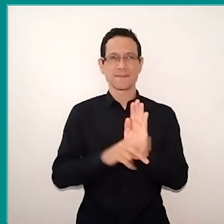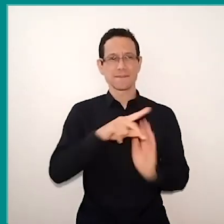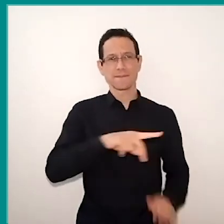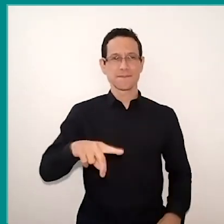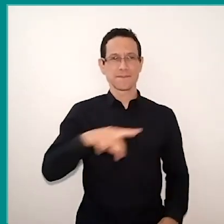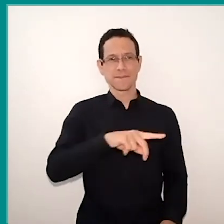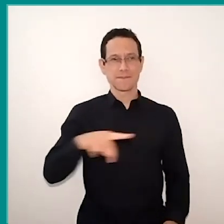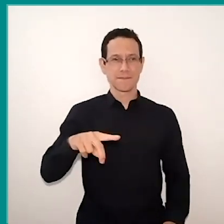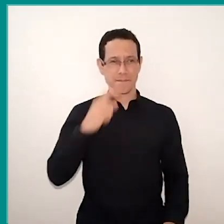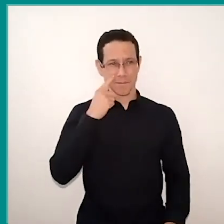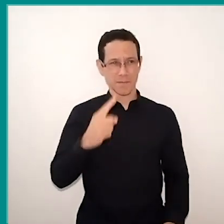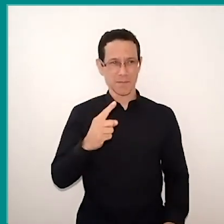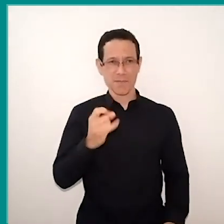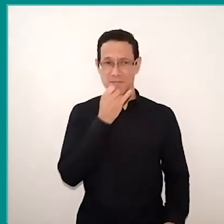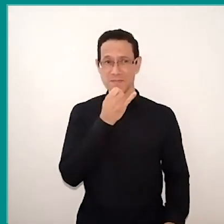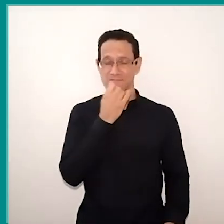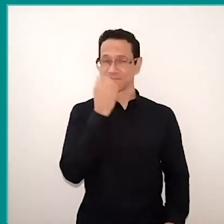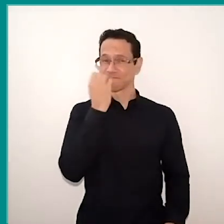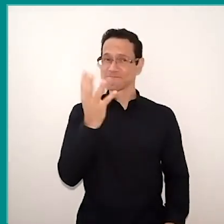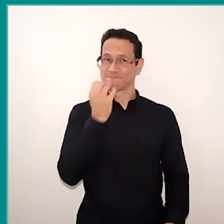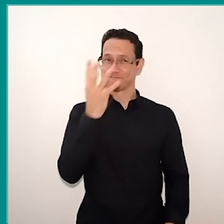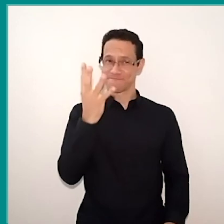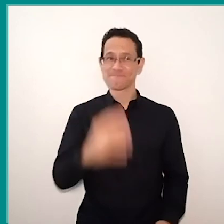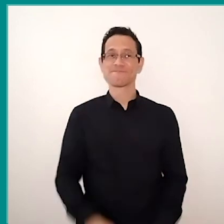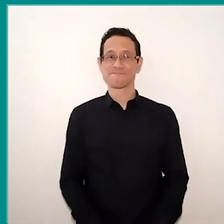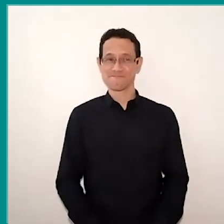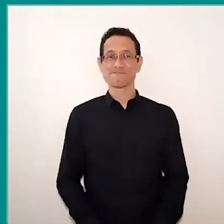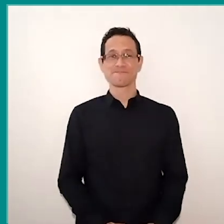We saw some examples very good now.